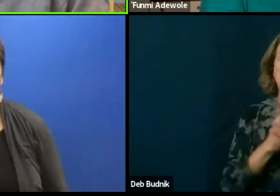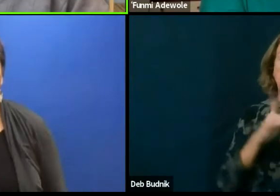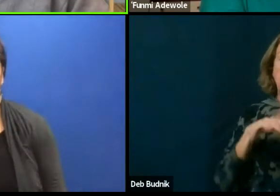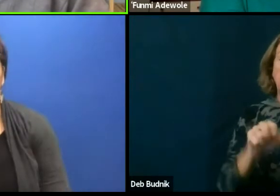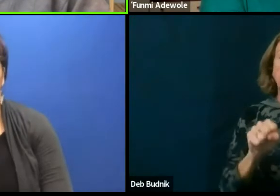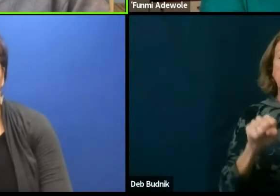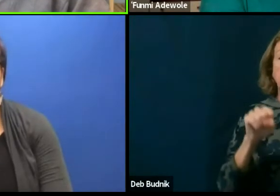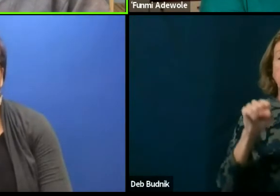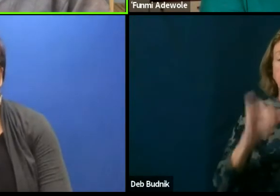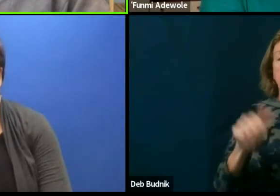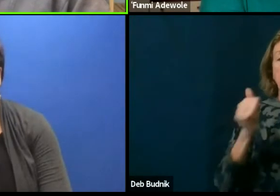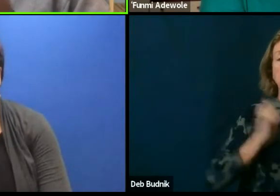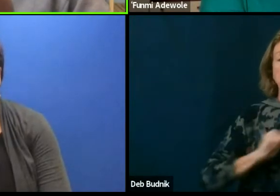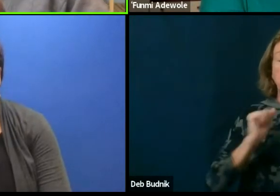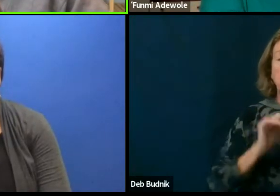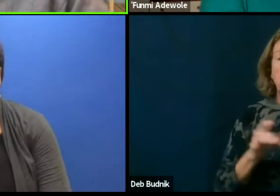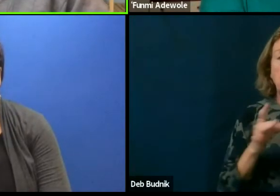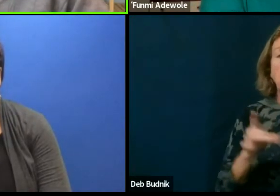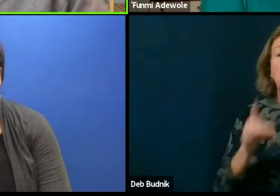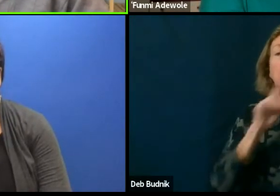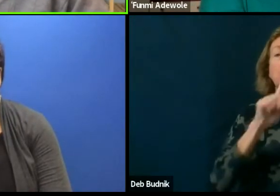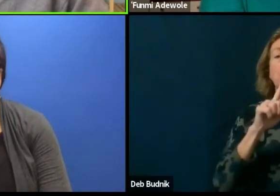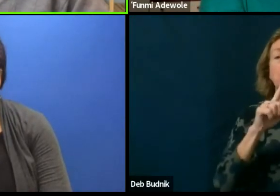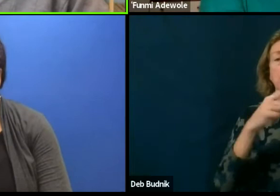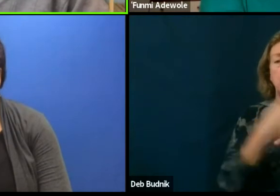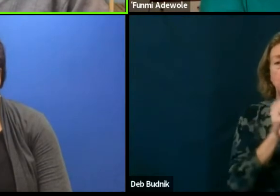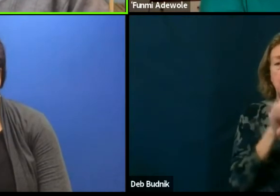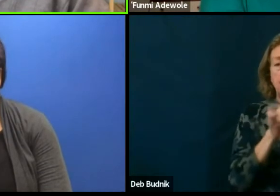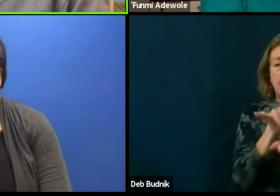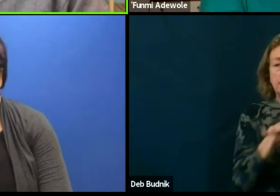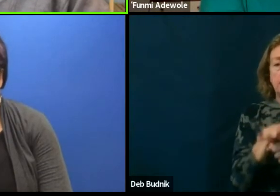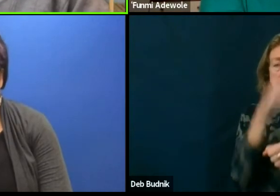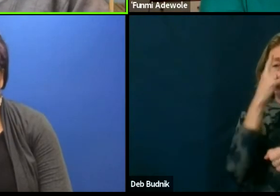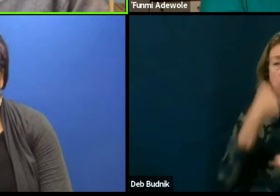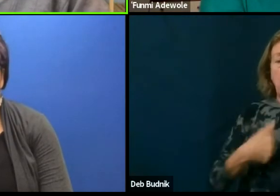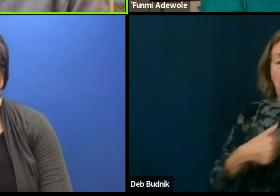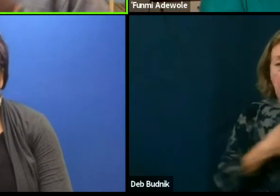is really to create that space for us to ask ourselves,